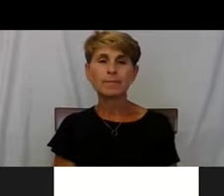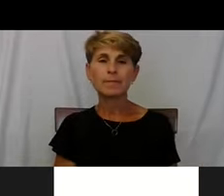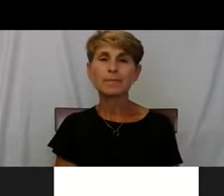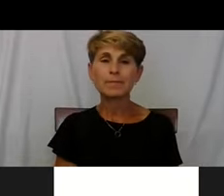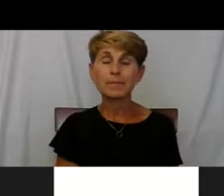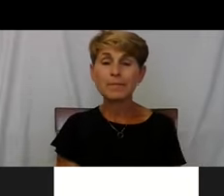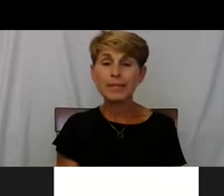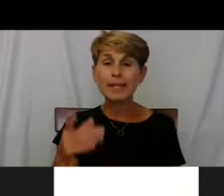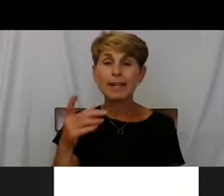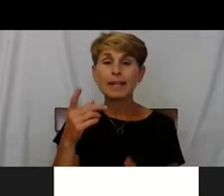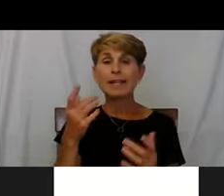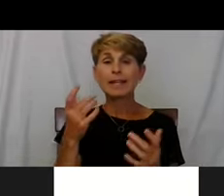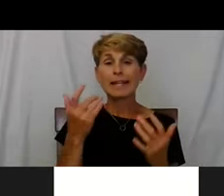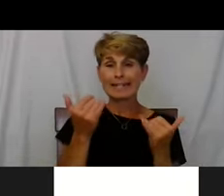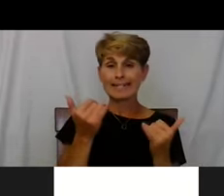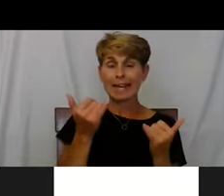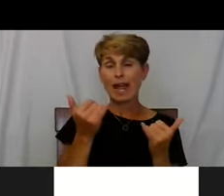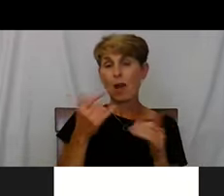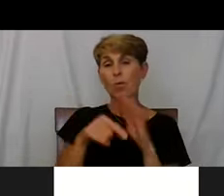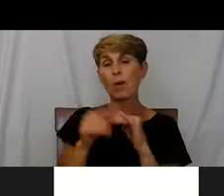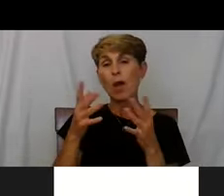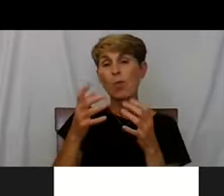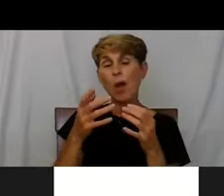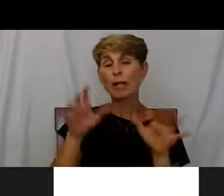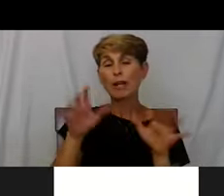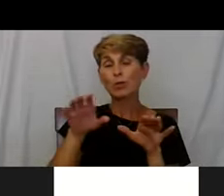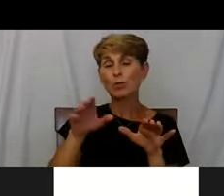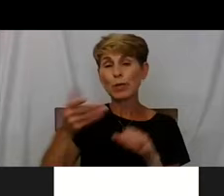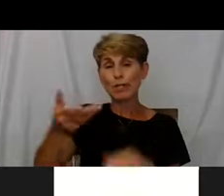And now what I wanna do is introduce Lawrence.